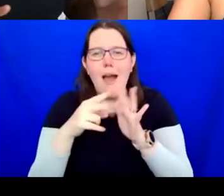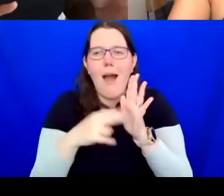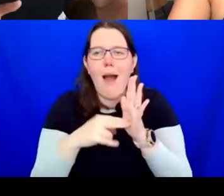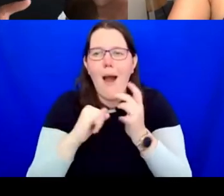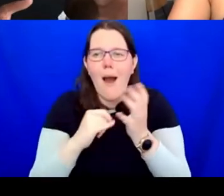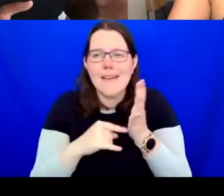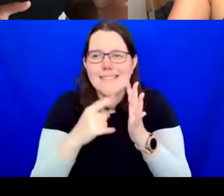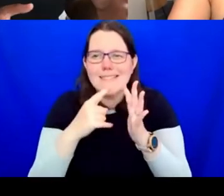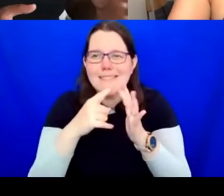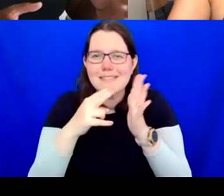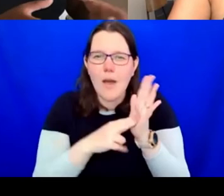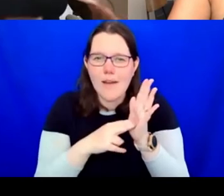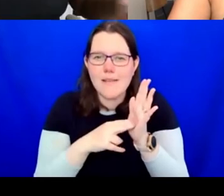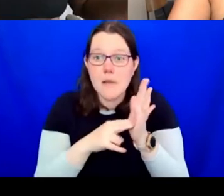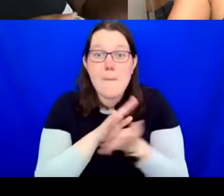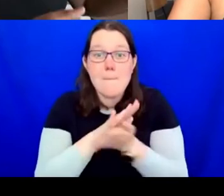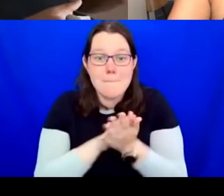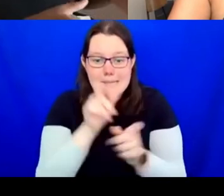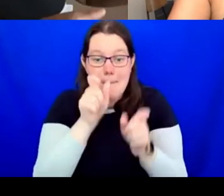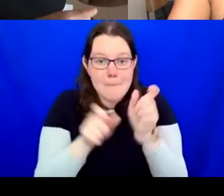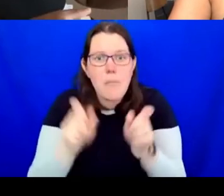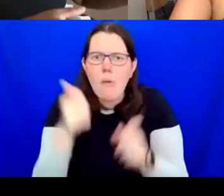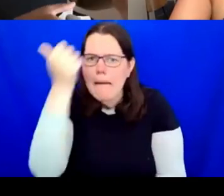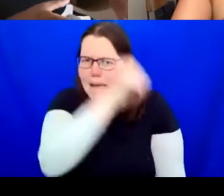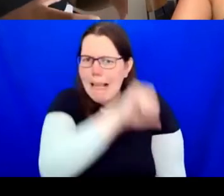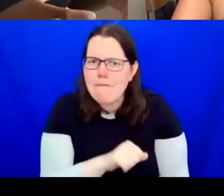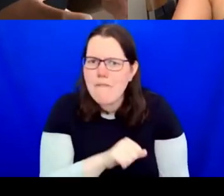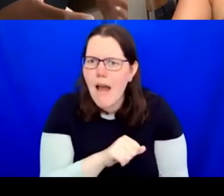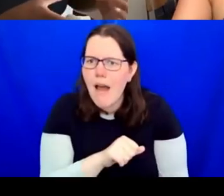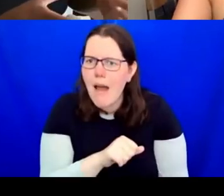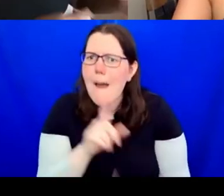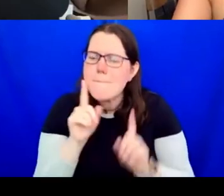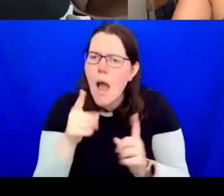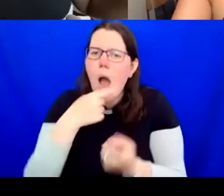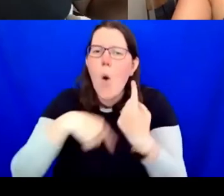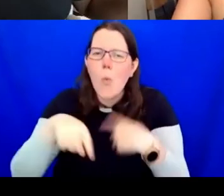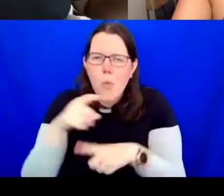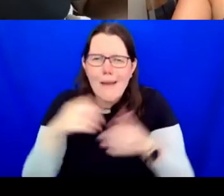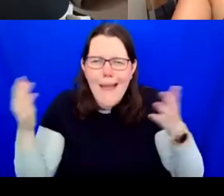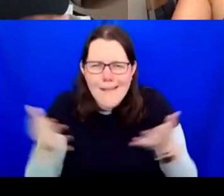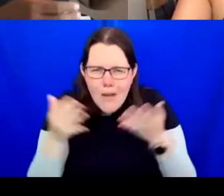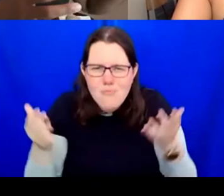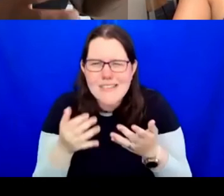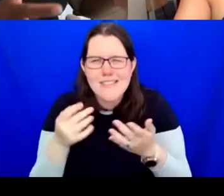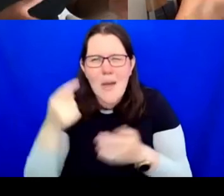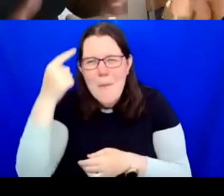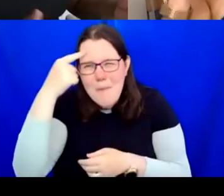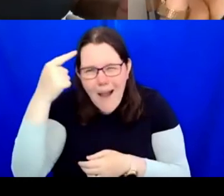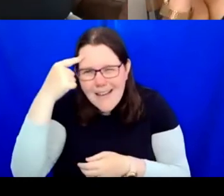actually kind of goad people into a very kind of institutional mindset or the way we value people,